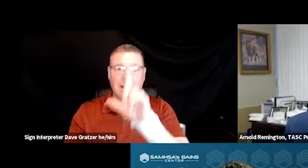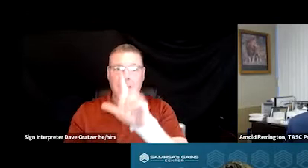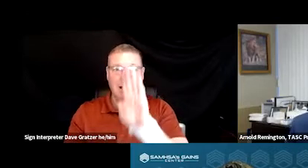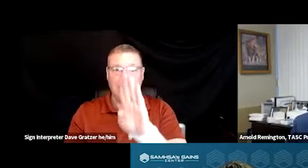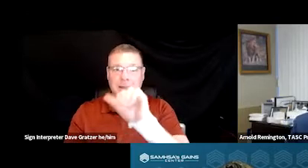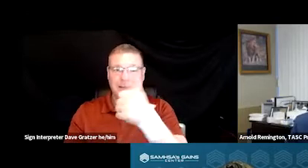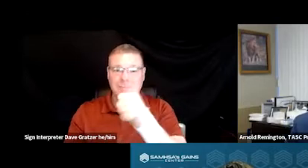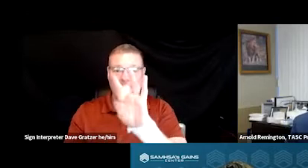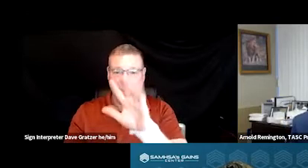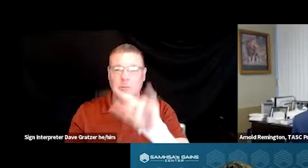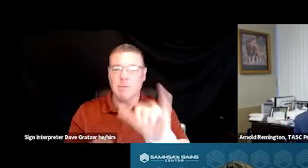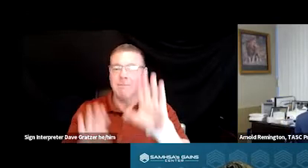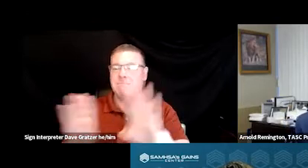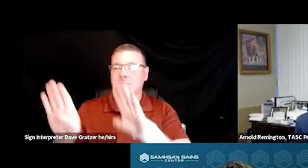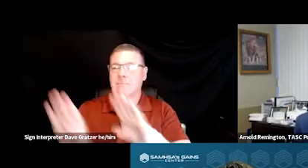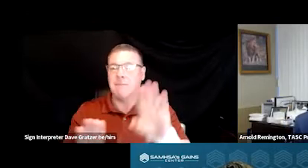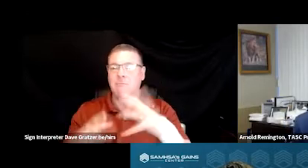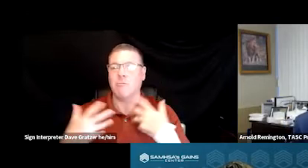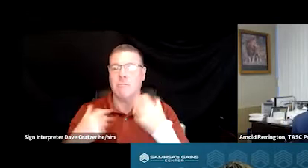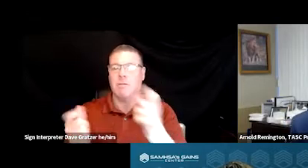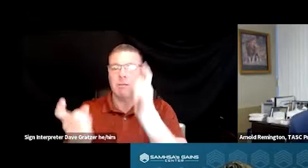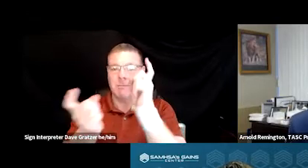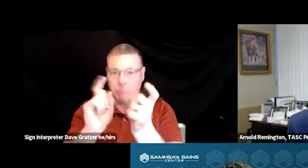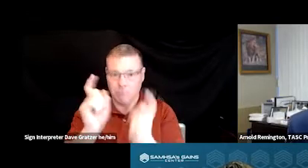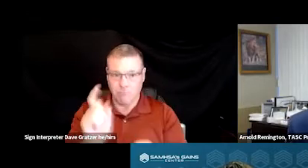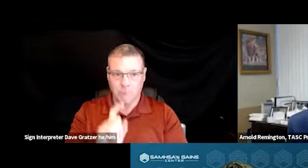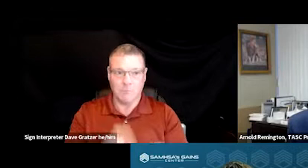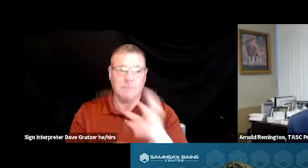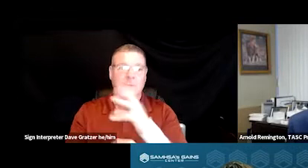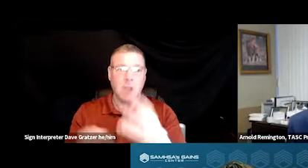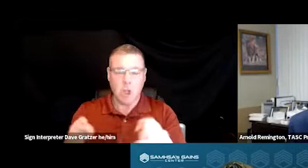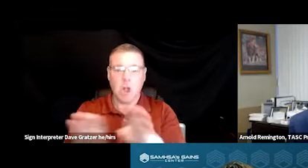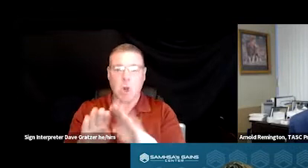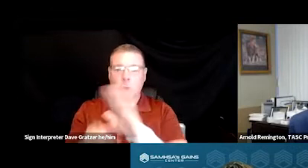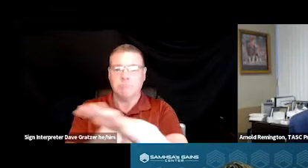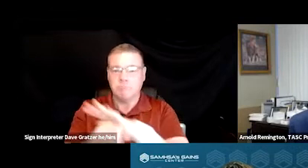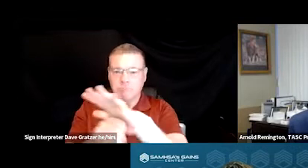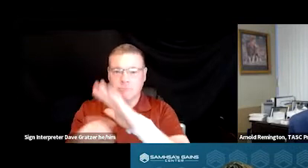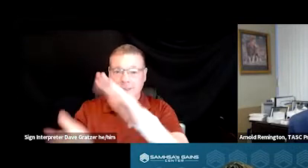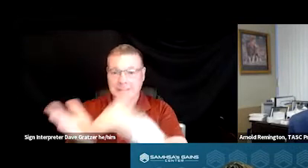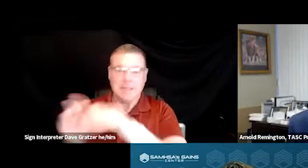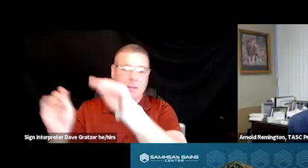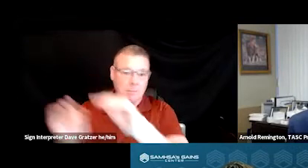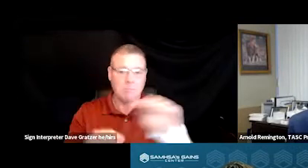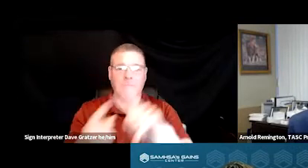which was our behavioral health reform and closing of the regional centers and moved to community based care.